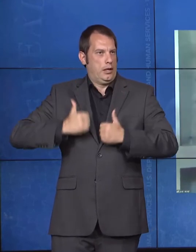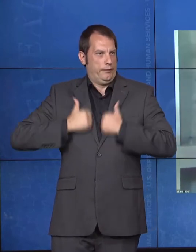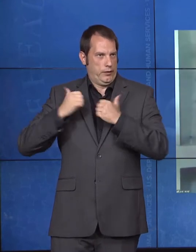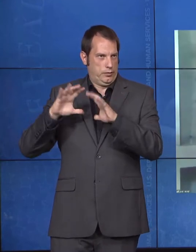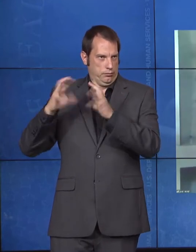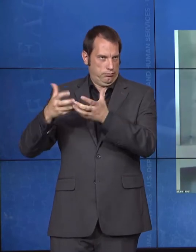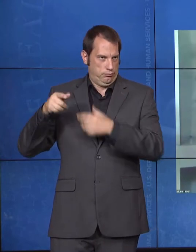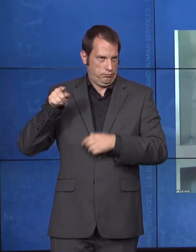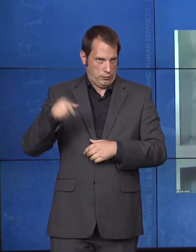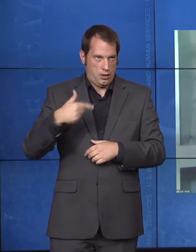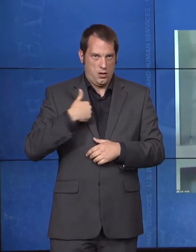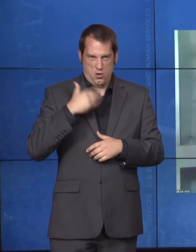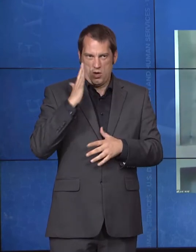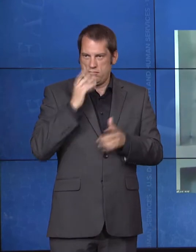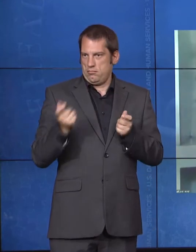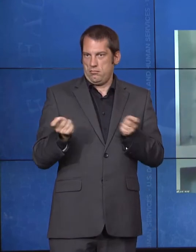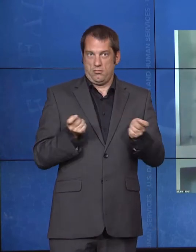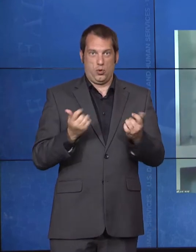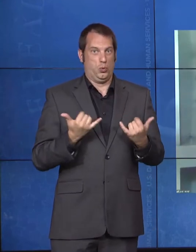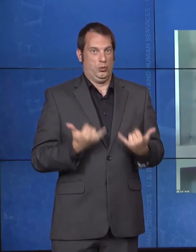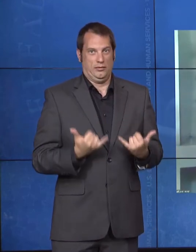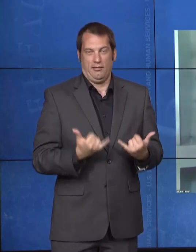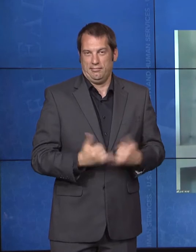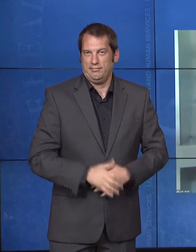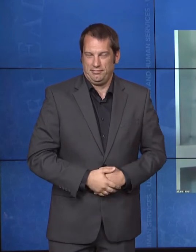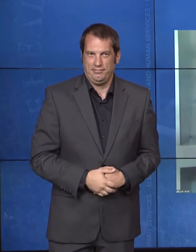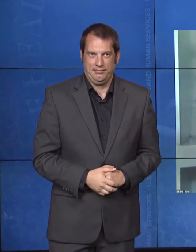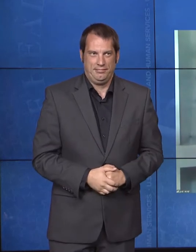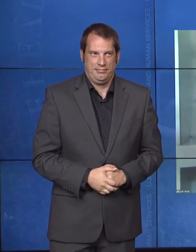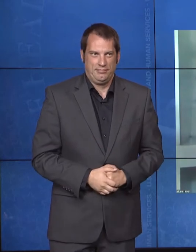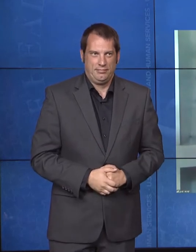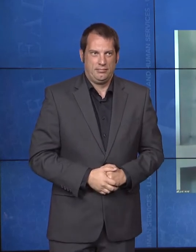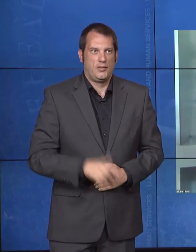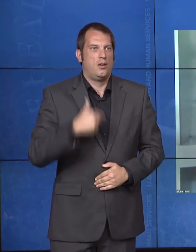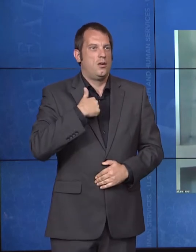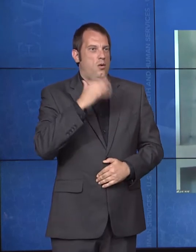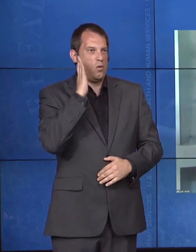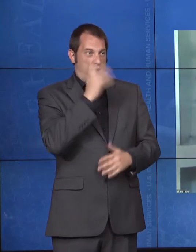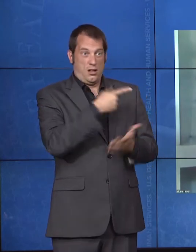In just a few moments, we'll hear from Roger Severino, the director of the Office of Civil